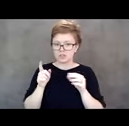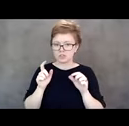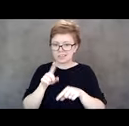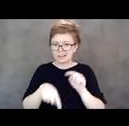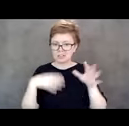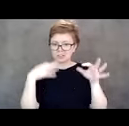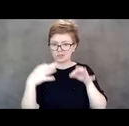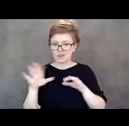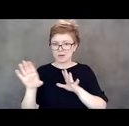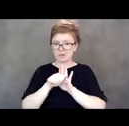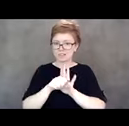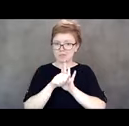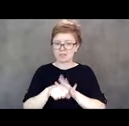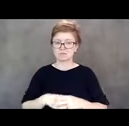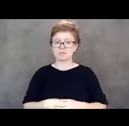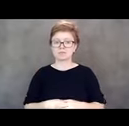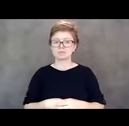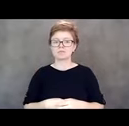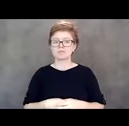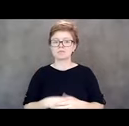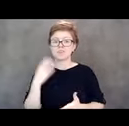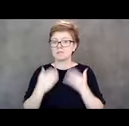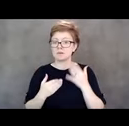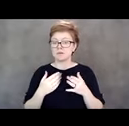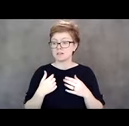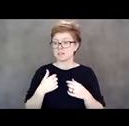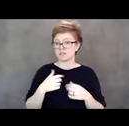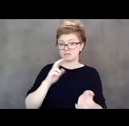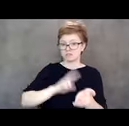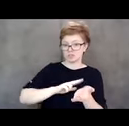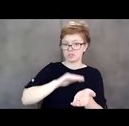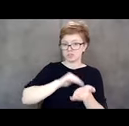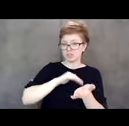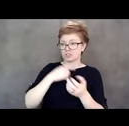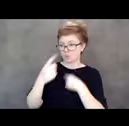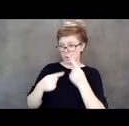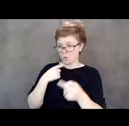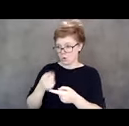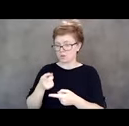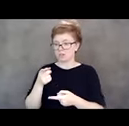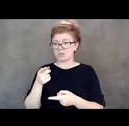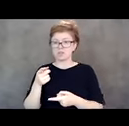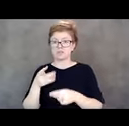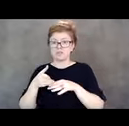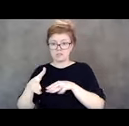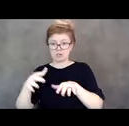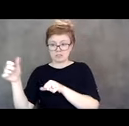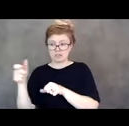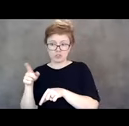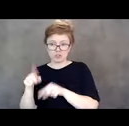or her ability to be able to follow the directions when she left the hospital by comprehending them. I missed her. I wanted to see her.